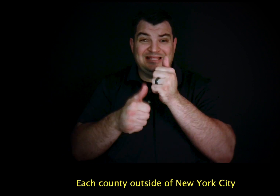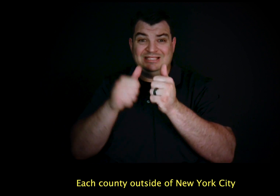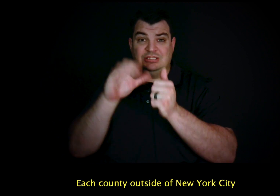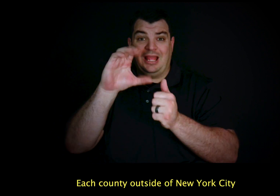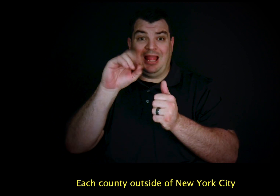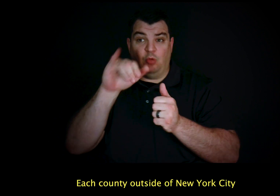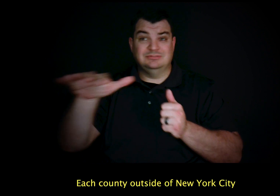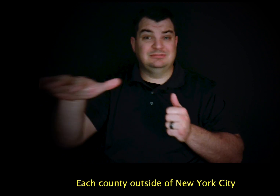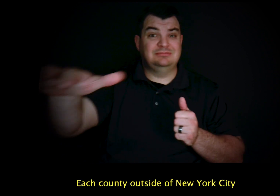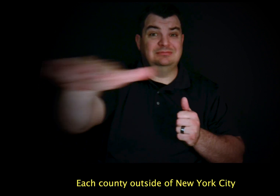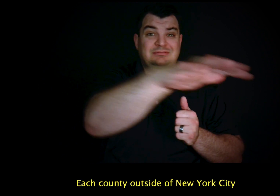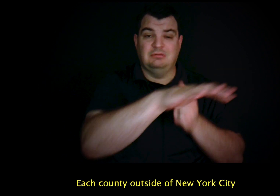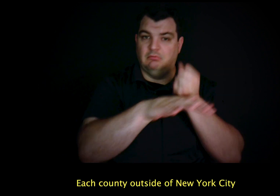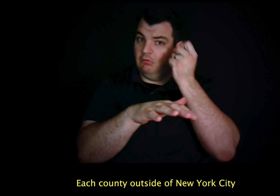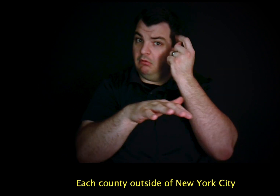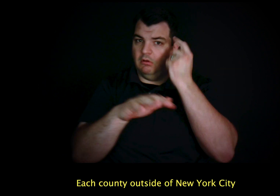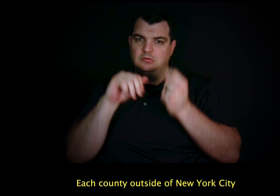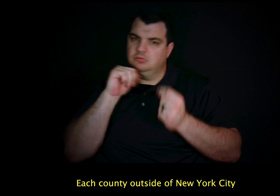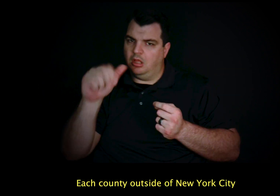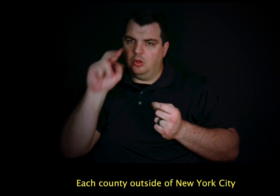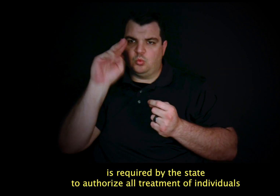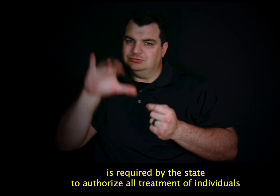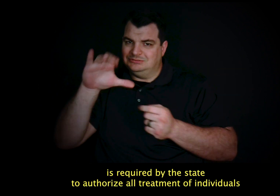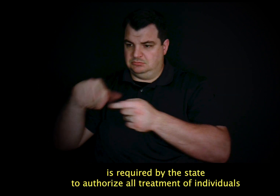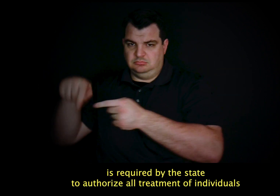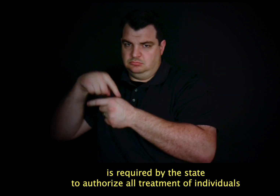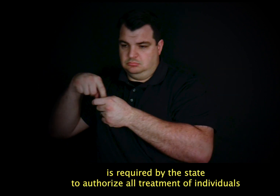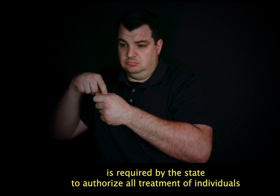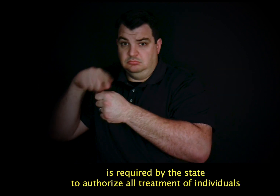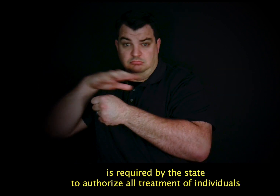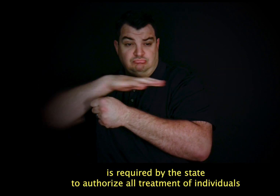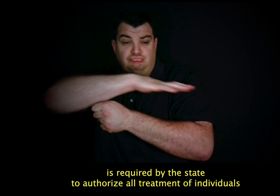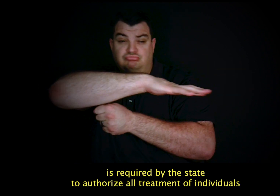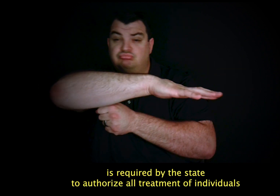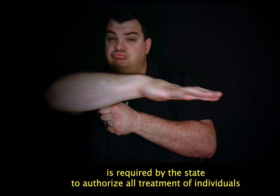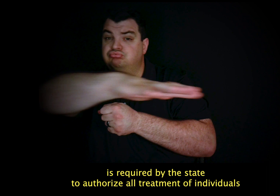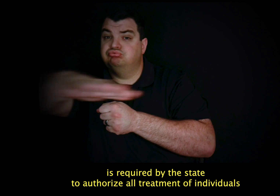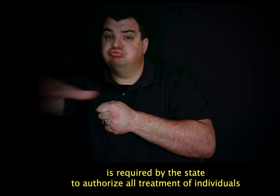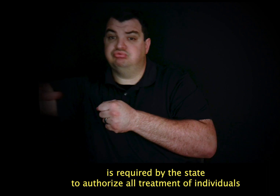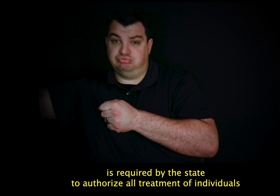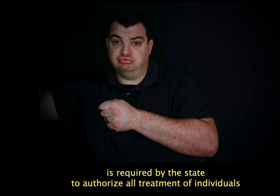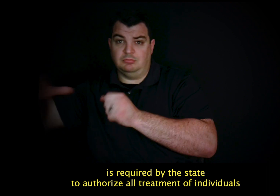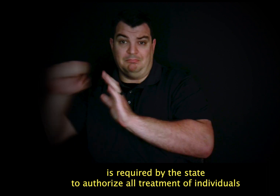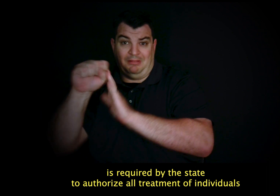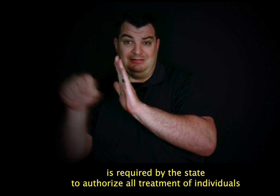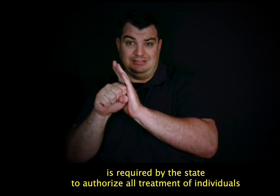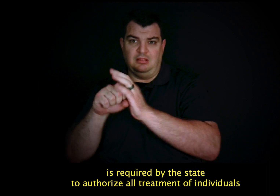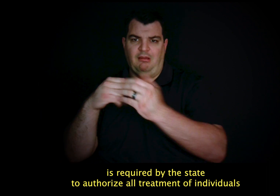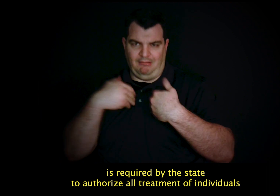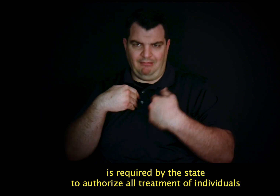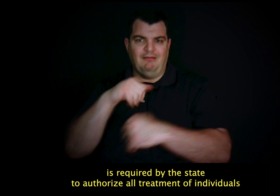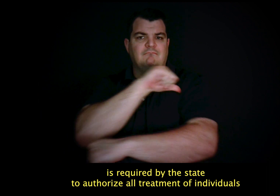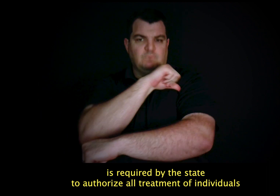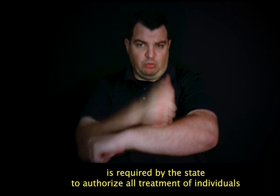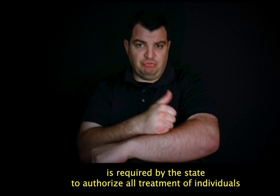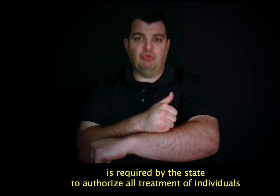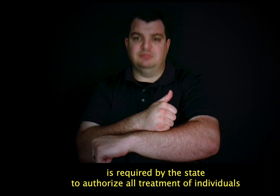Each county outside of New York City is required by the state to authorize all treatment of individuals